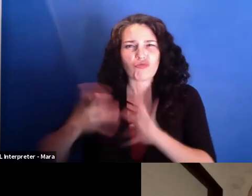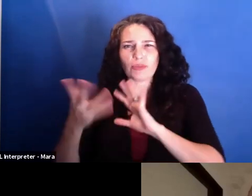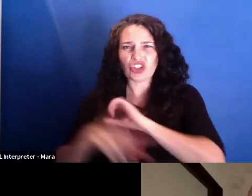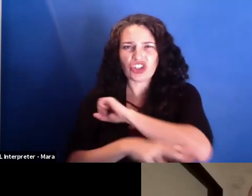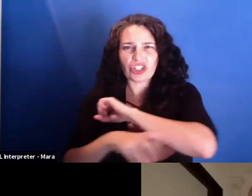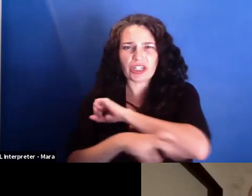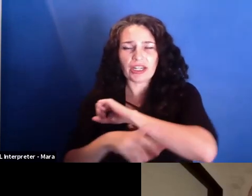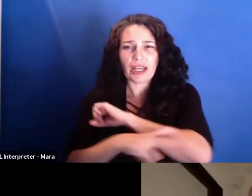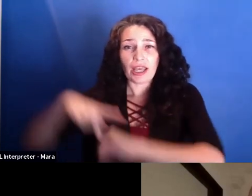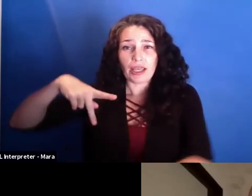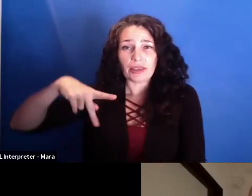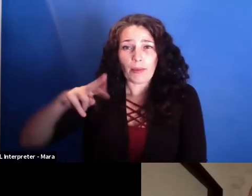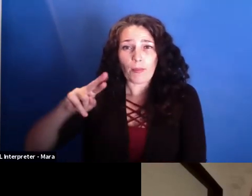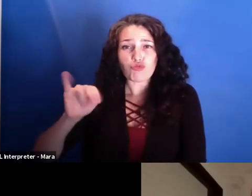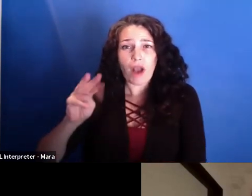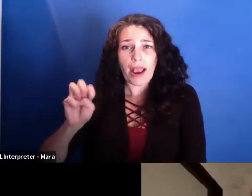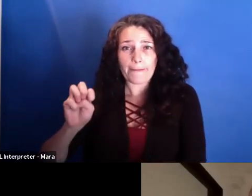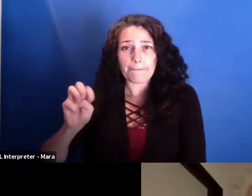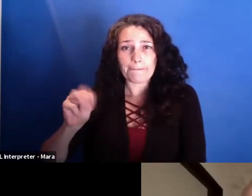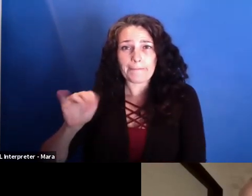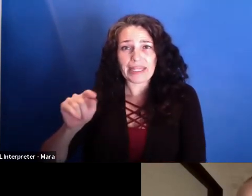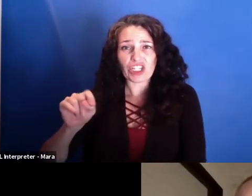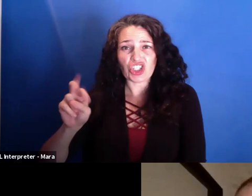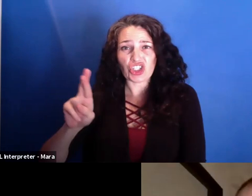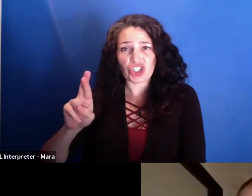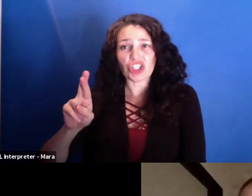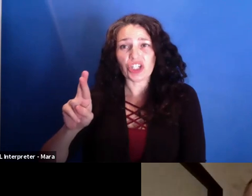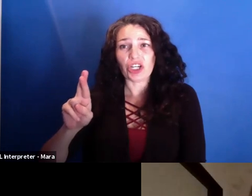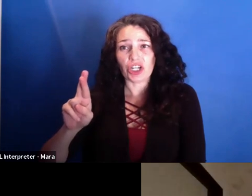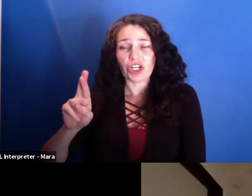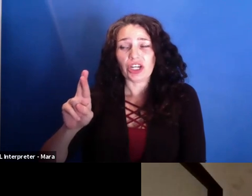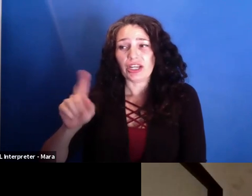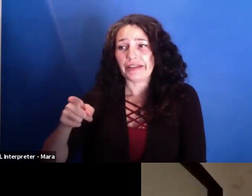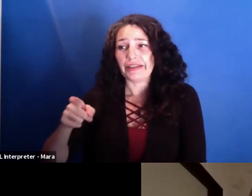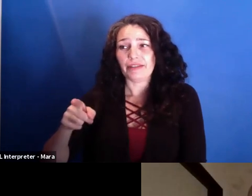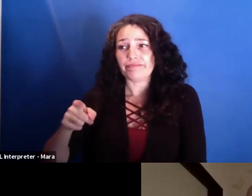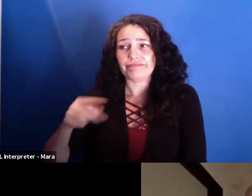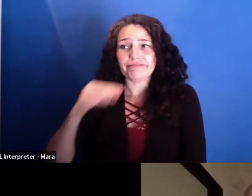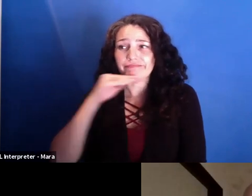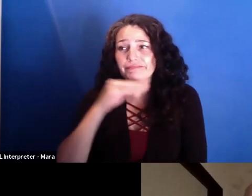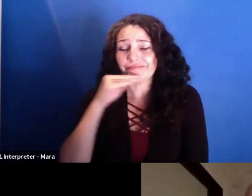his PhD like the old what we learned.